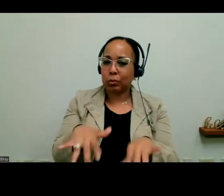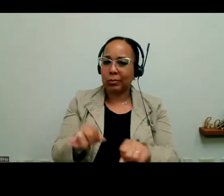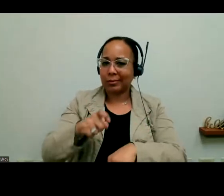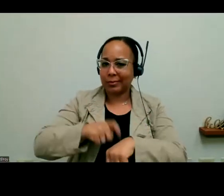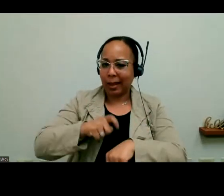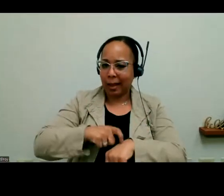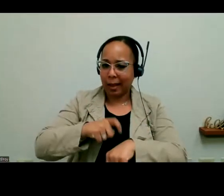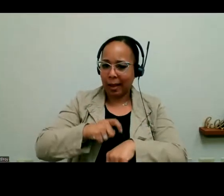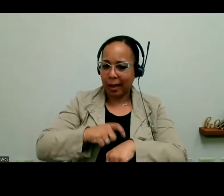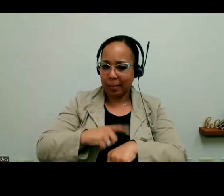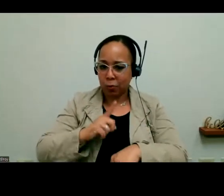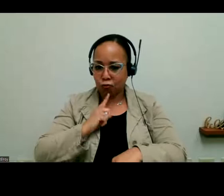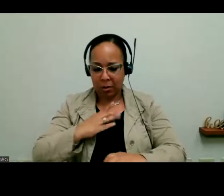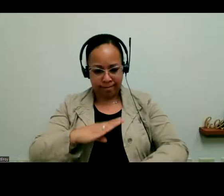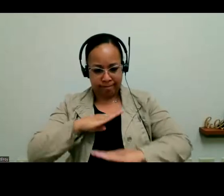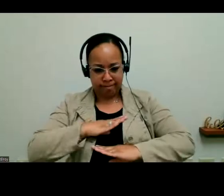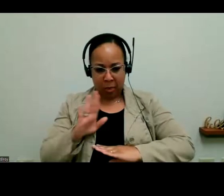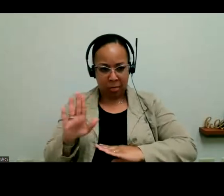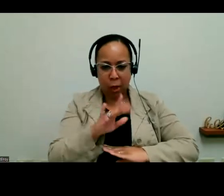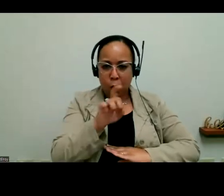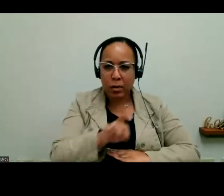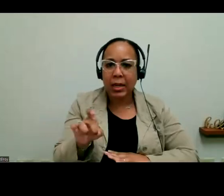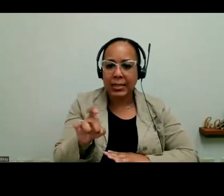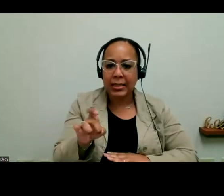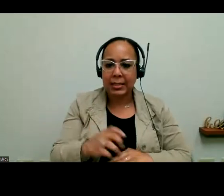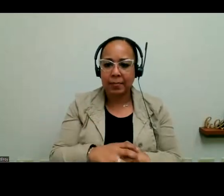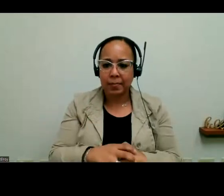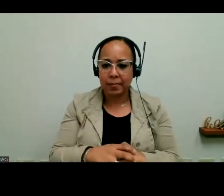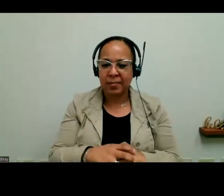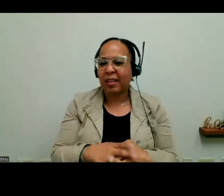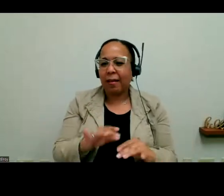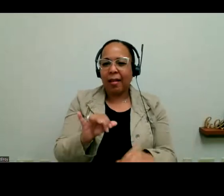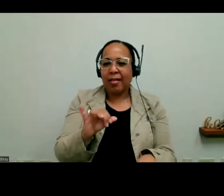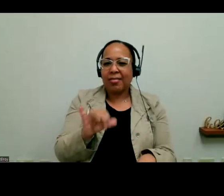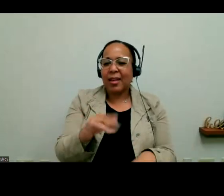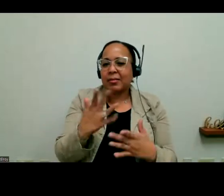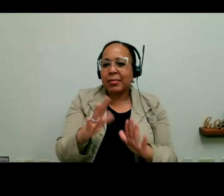communication needs. So that's an example. But also making